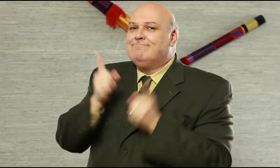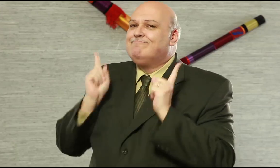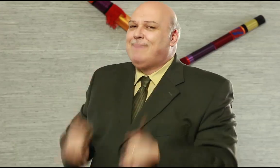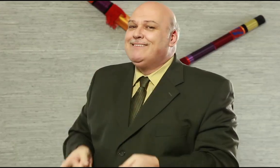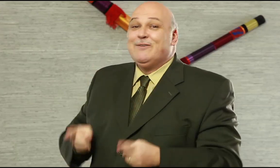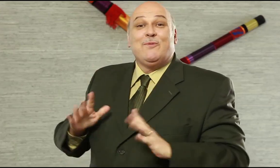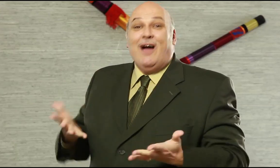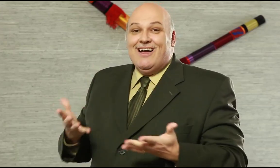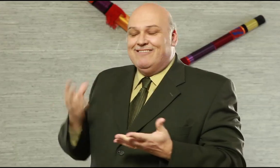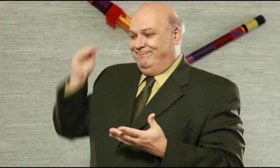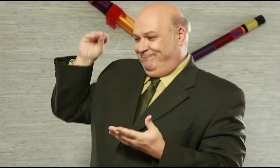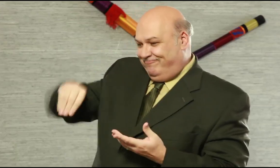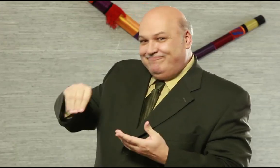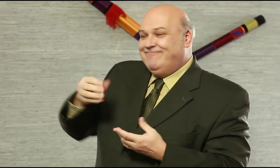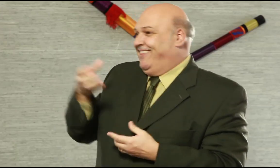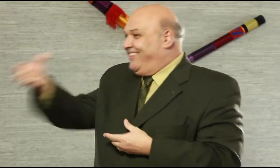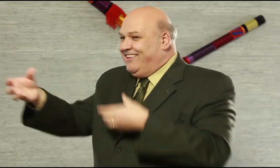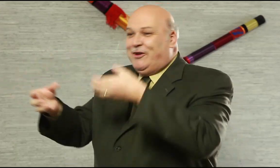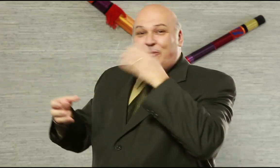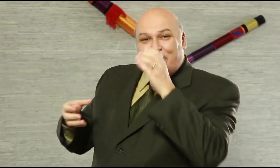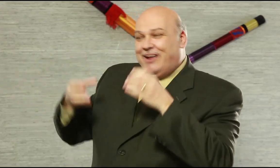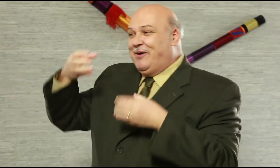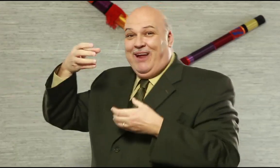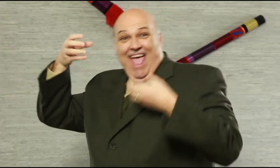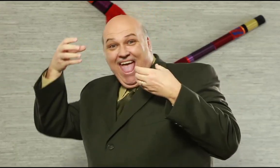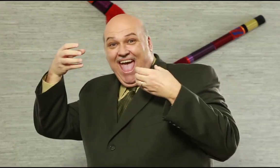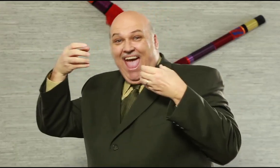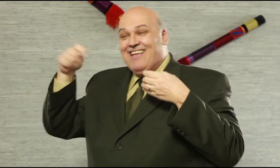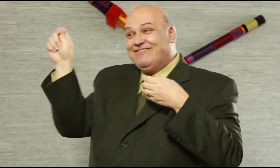that includes DeafWaves balloons, coasters and mini-flags!